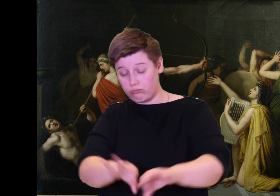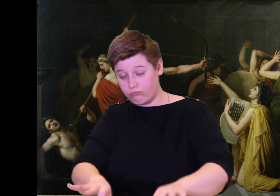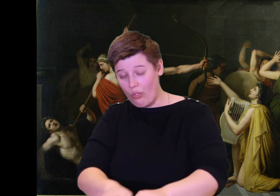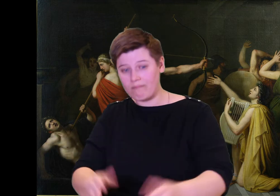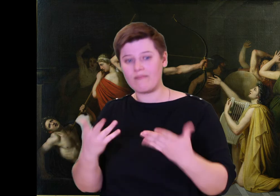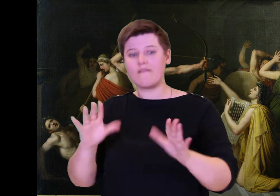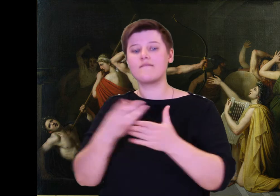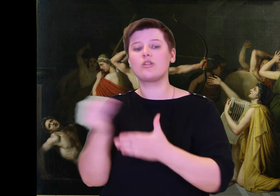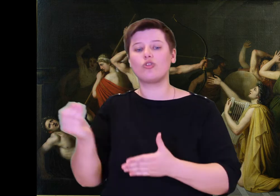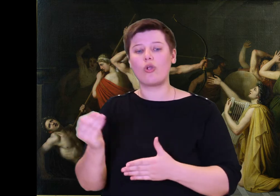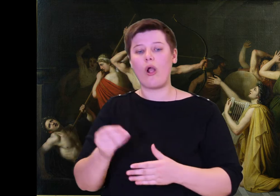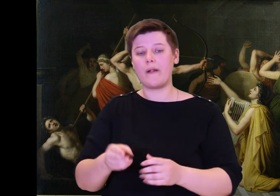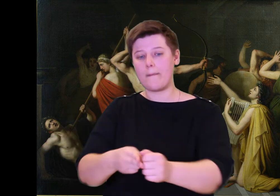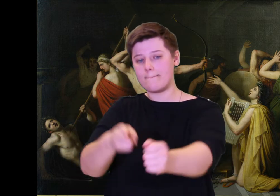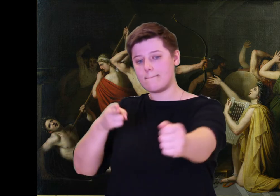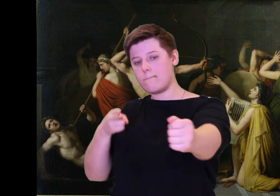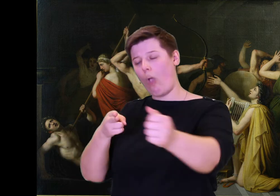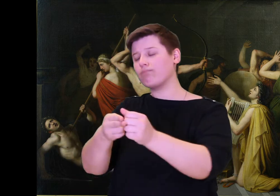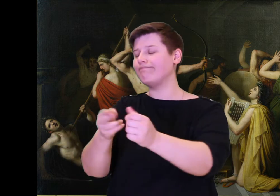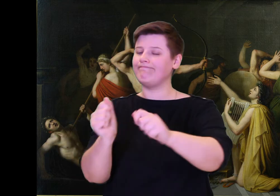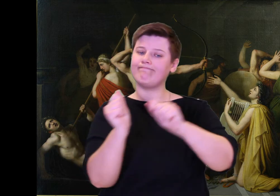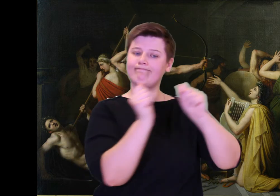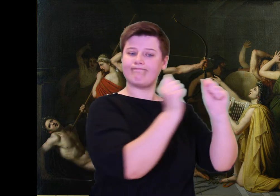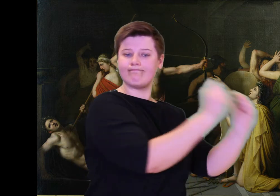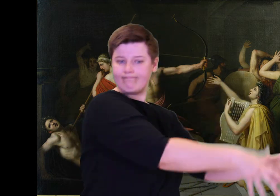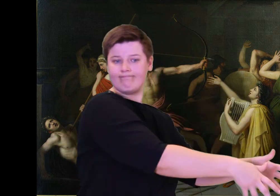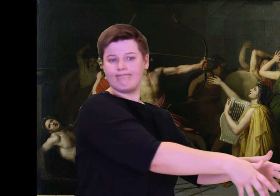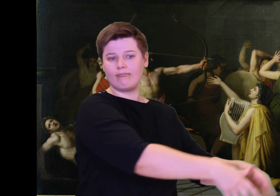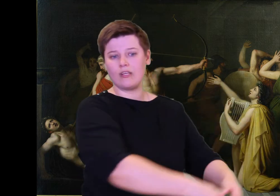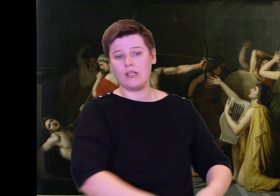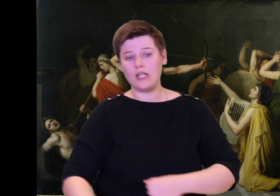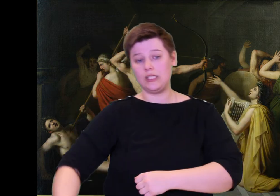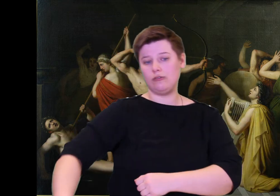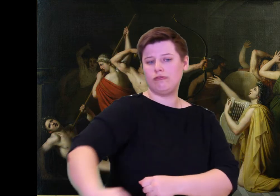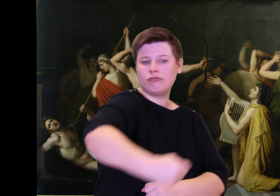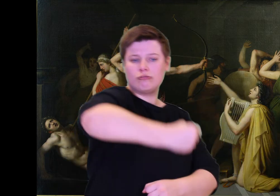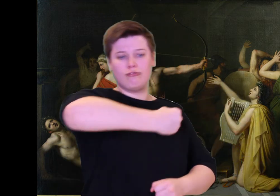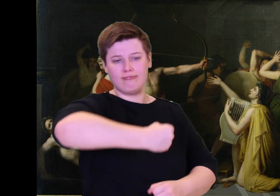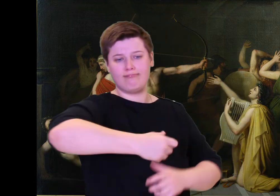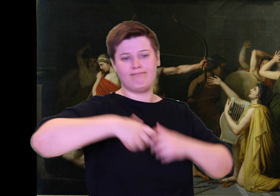and a helmet made of bronze, and I will arm myself and bring more arms for our